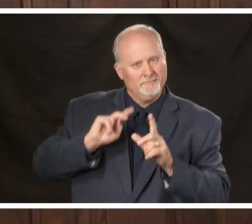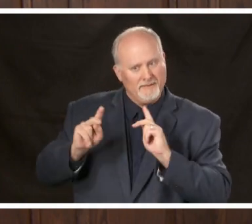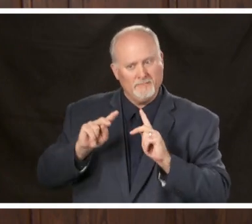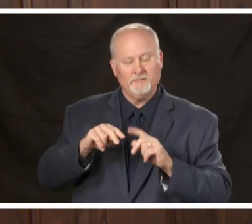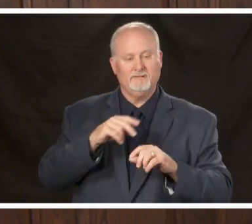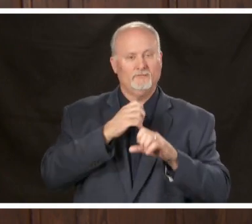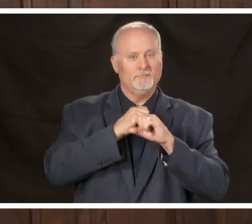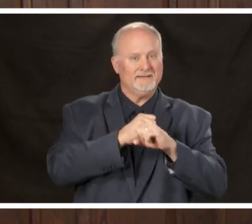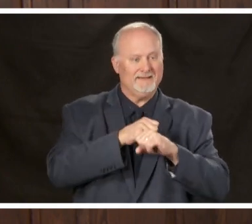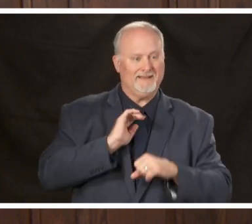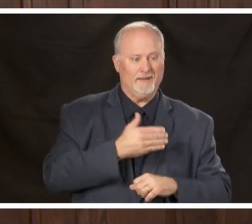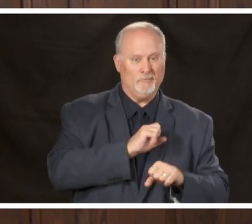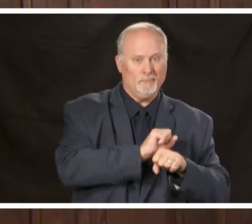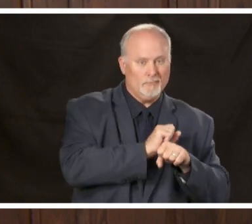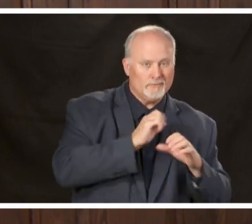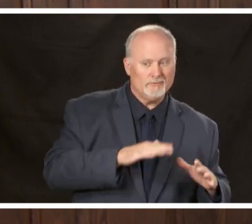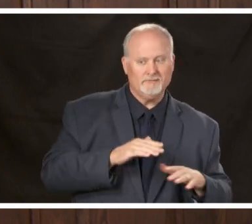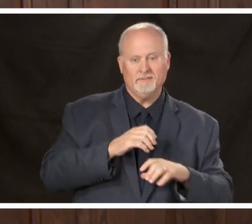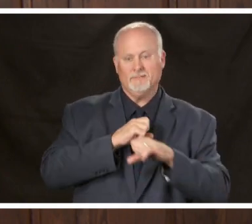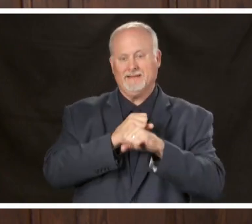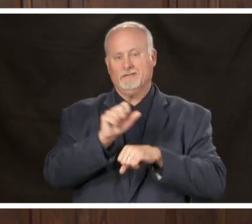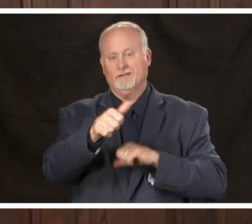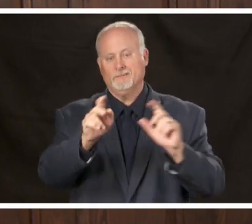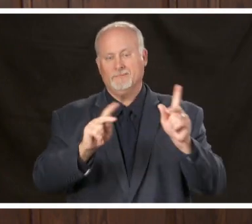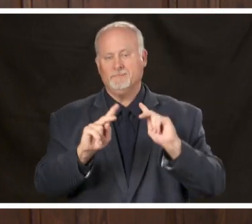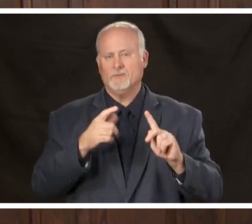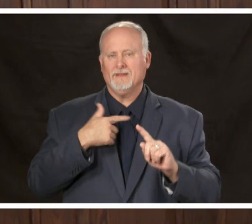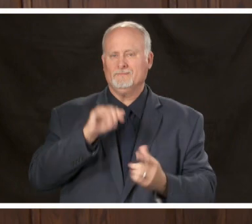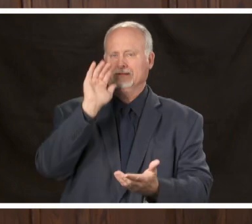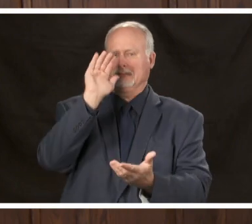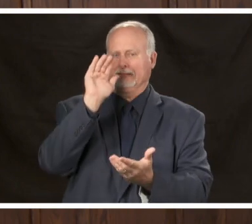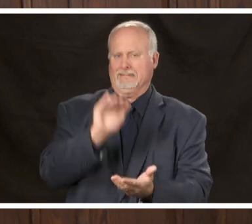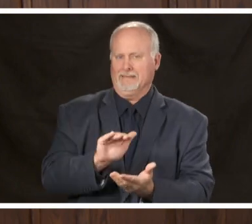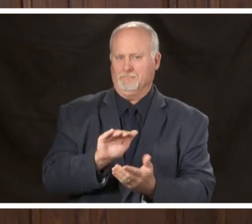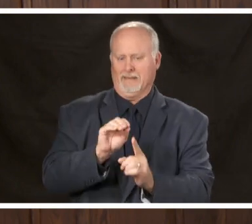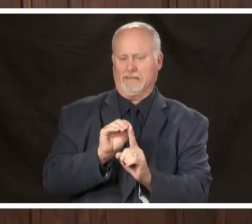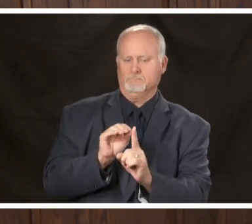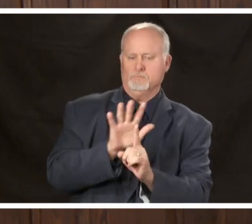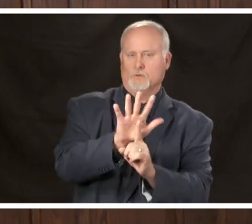workers we have to limit exposures as much as possible and we ask that you